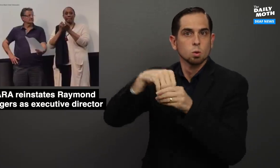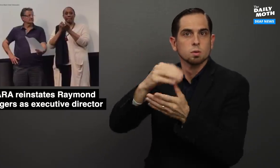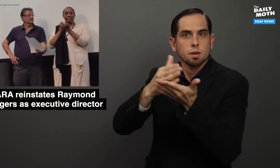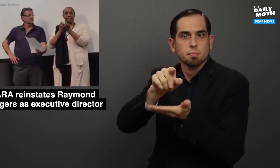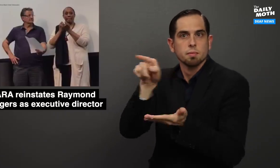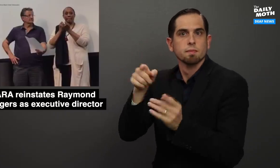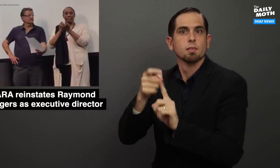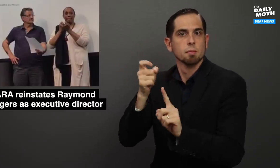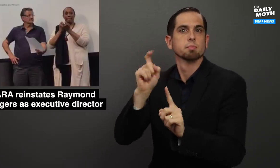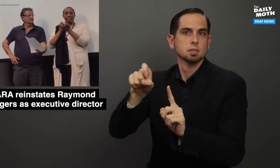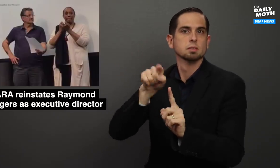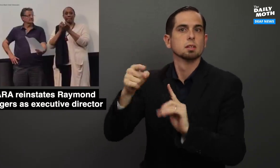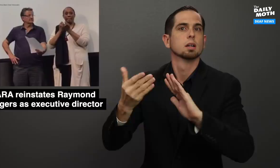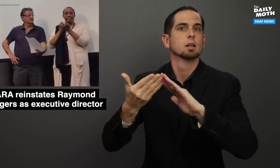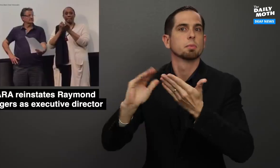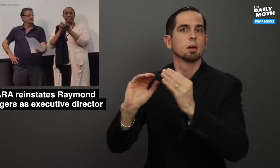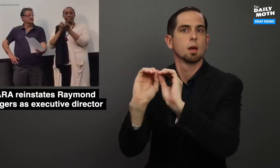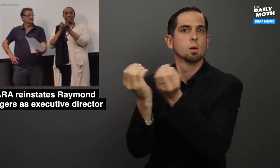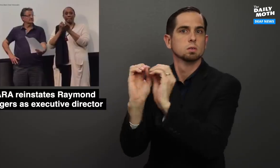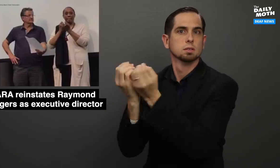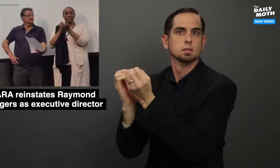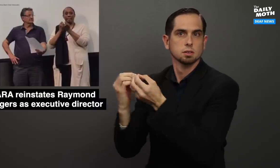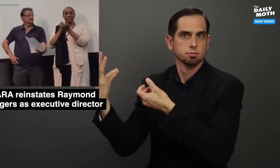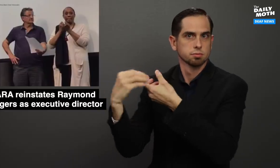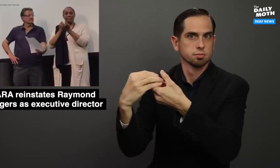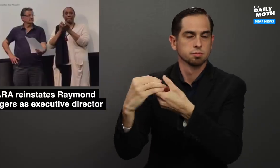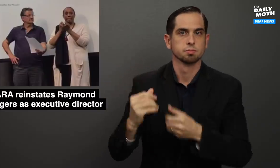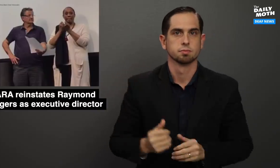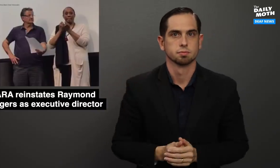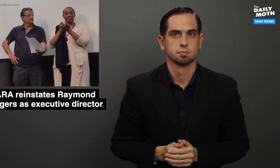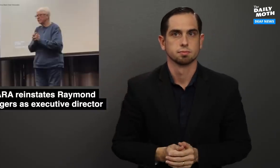including members from community organizations.